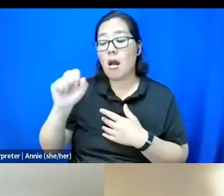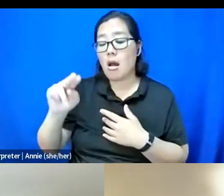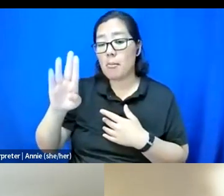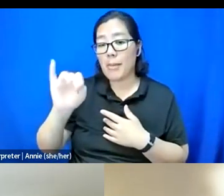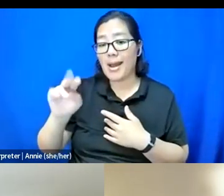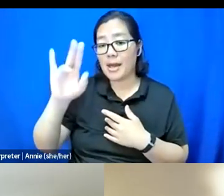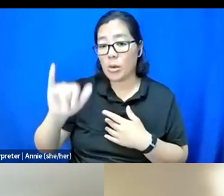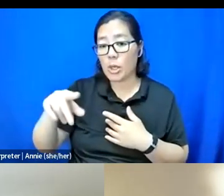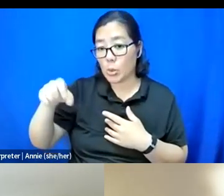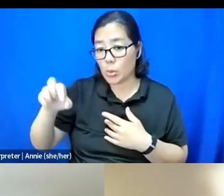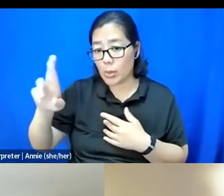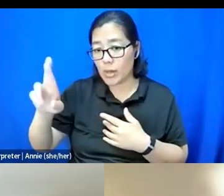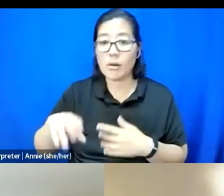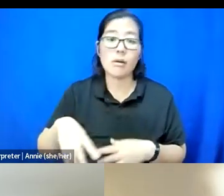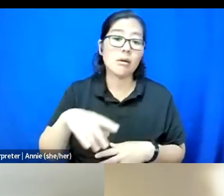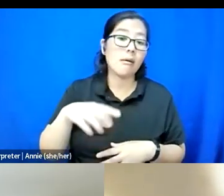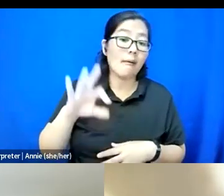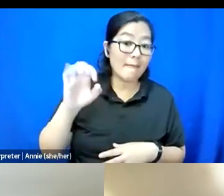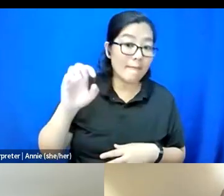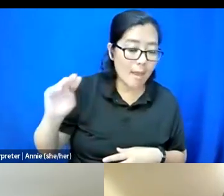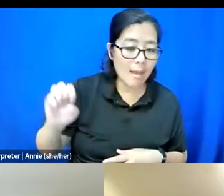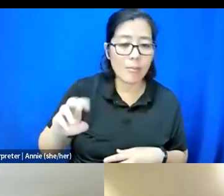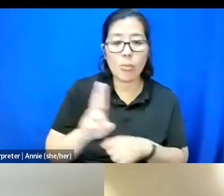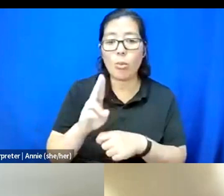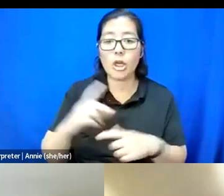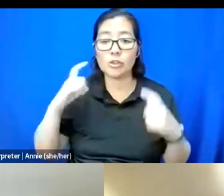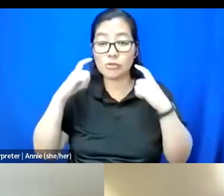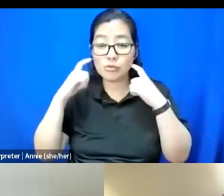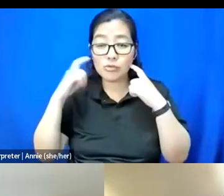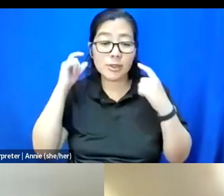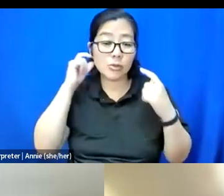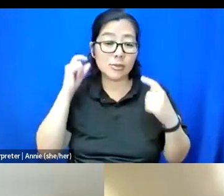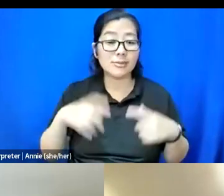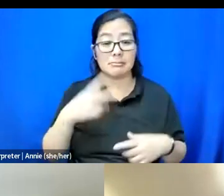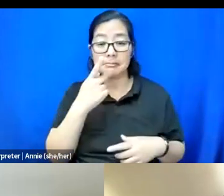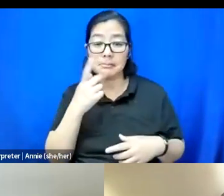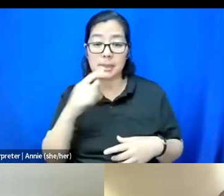I'm wearing some chunky earrings today that are pink, gold, and silver.